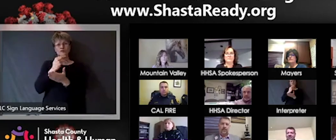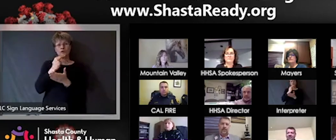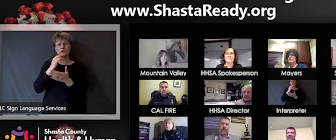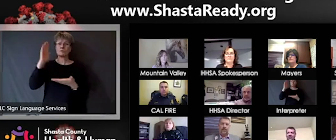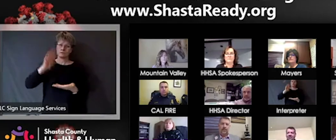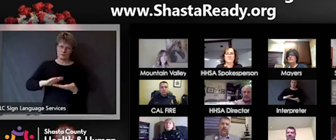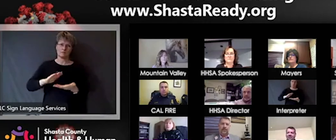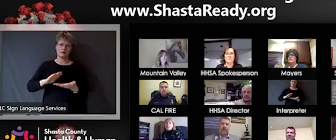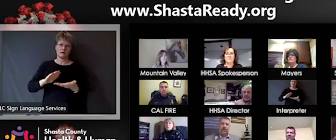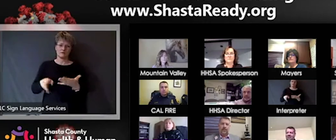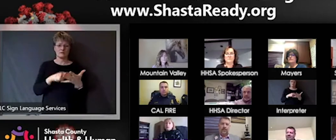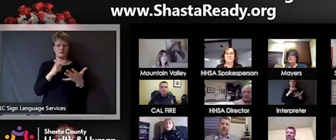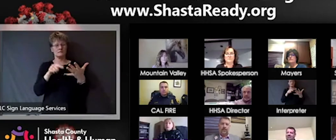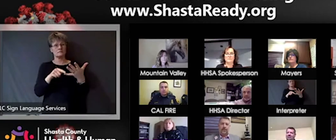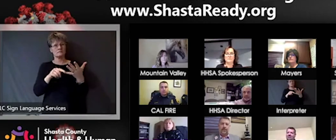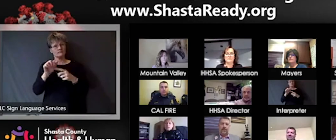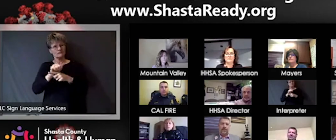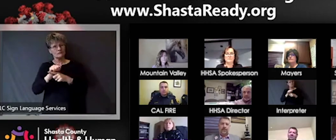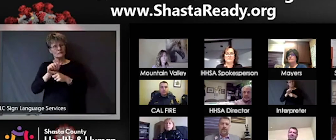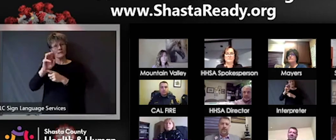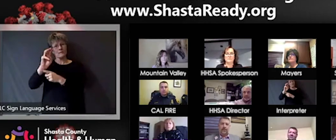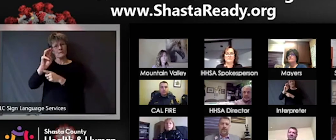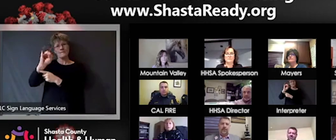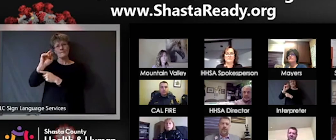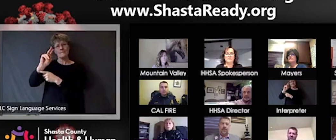some mindfulness and you know with mindfulness and exercising there are